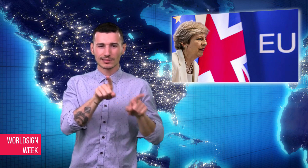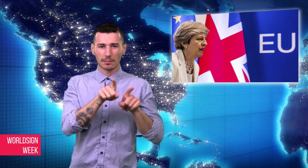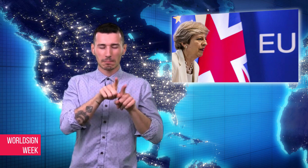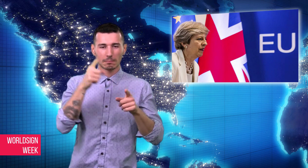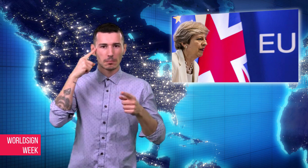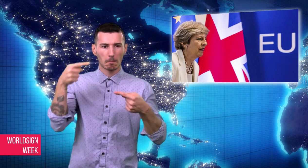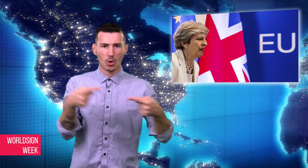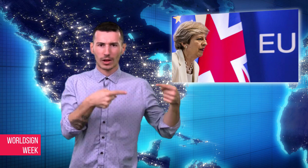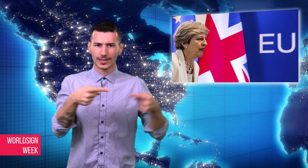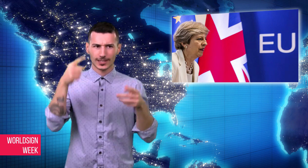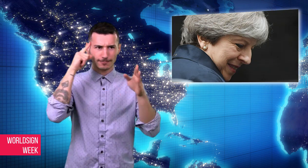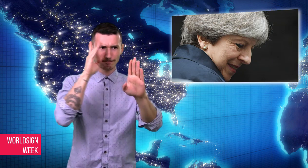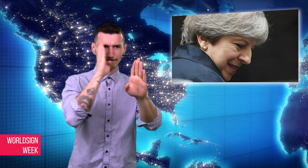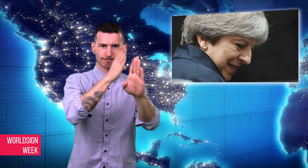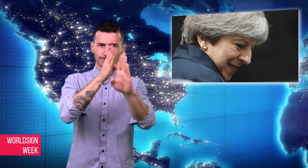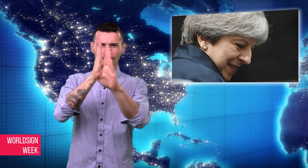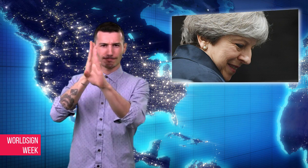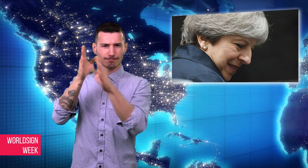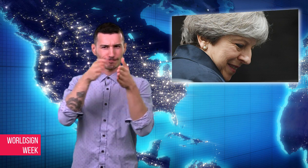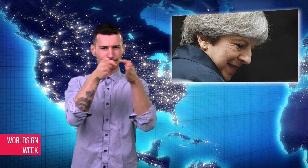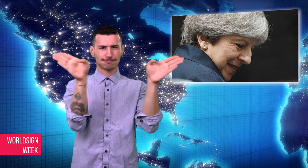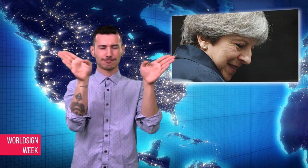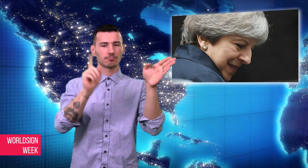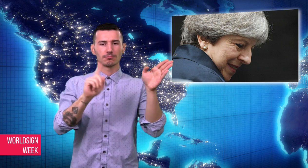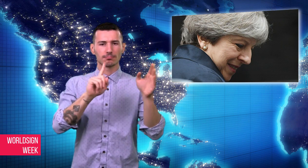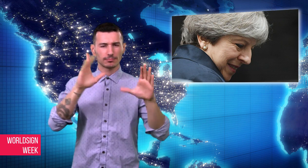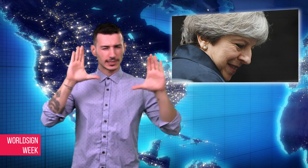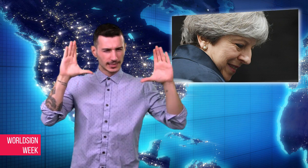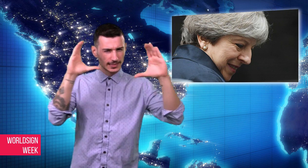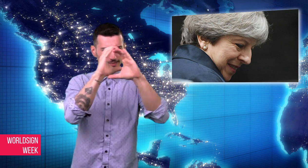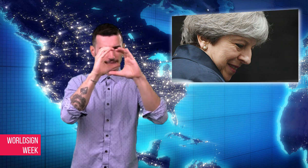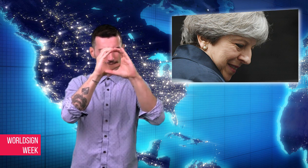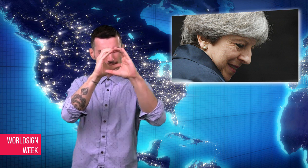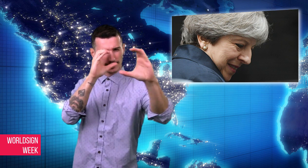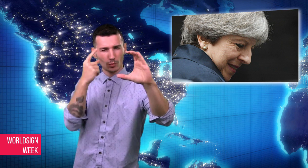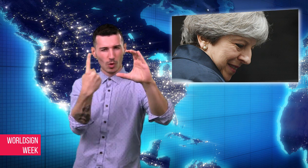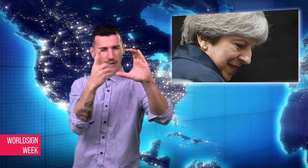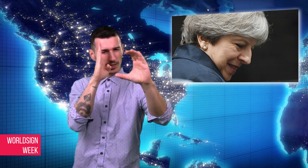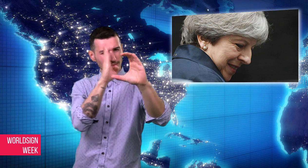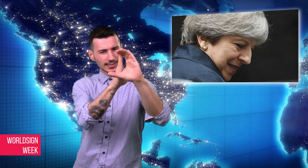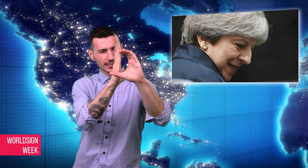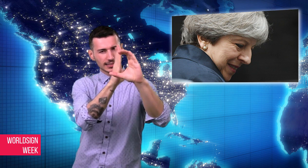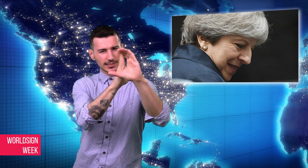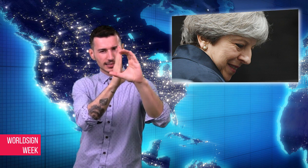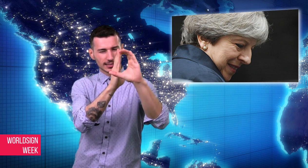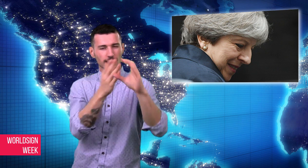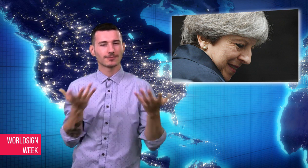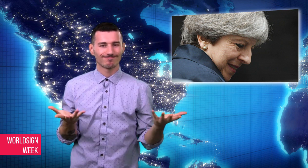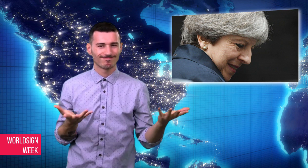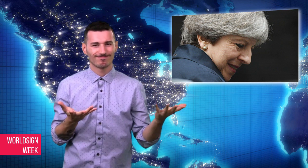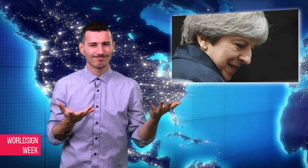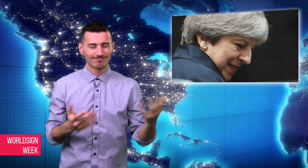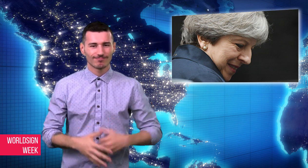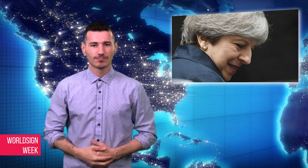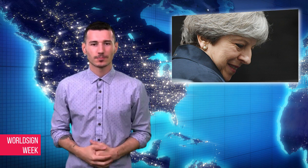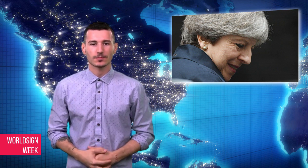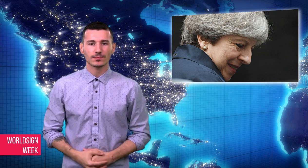platform. Over 10,000 people have marched through central London